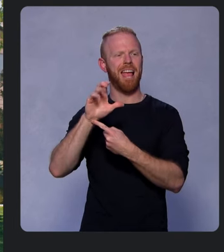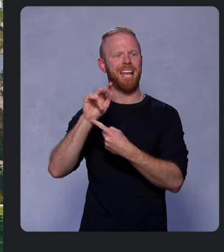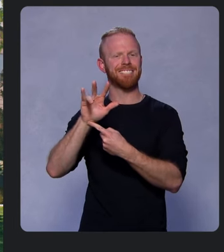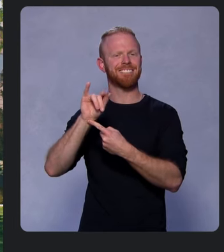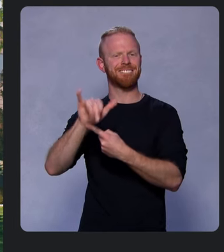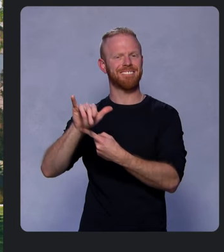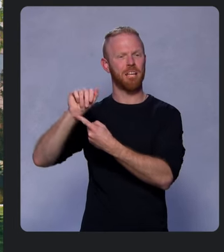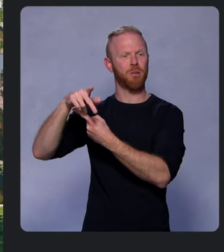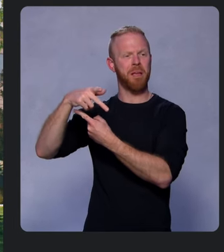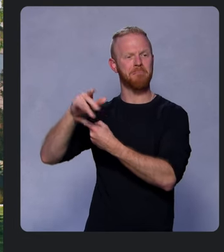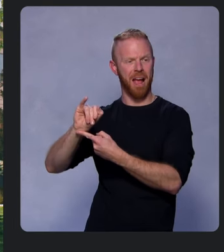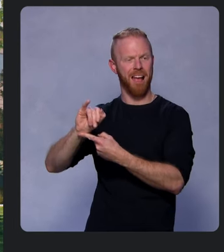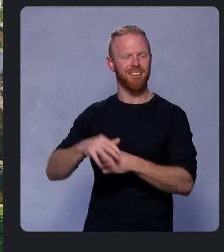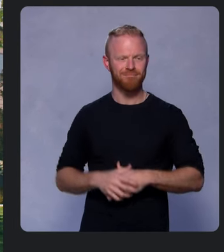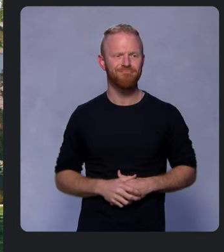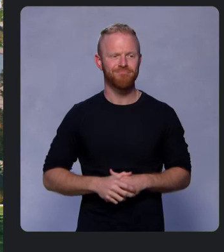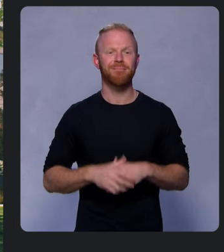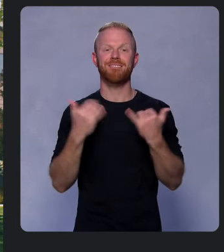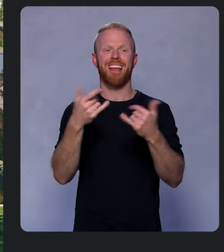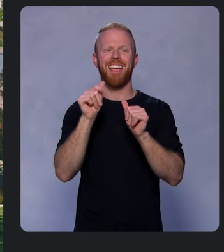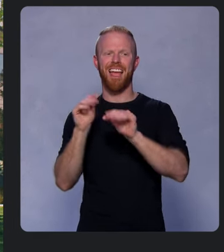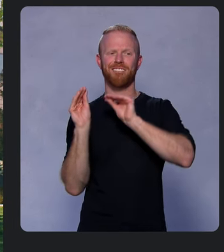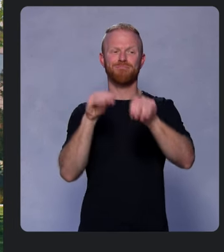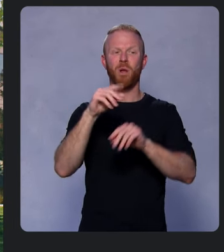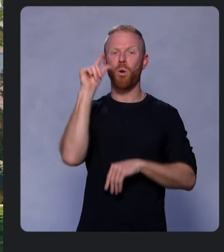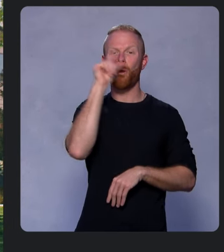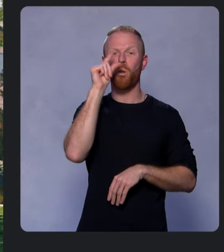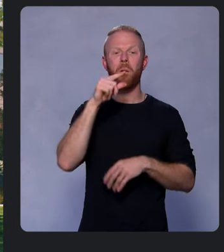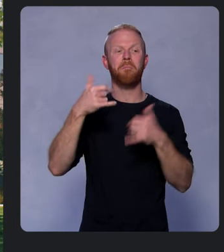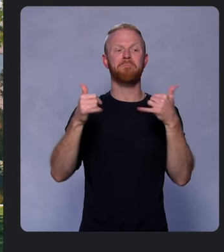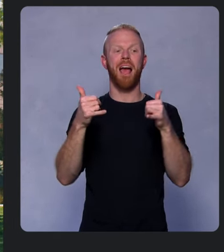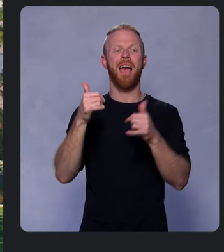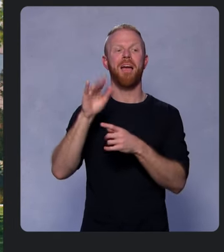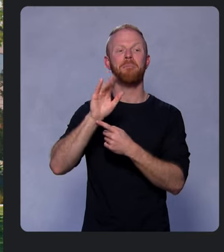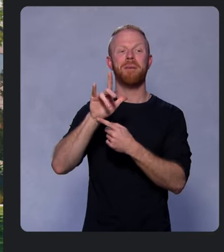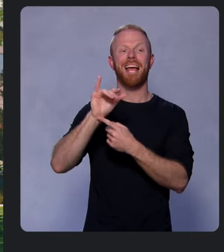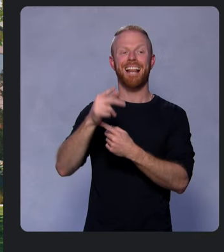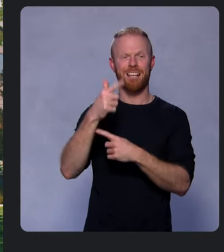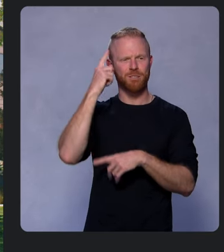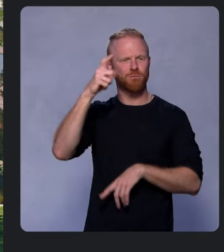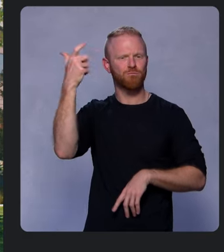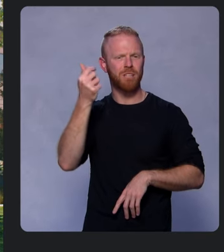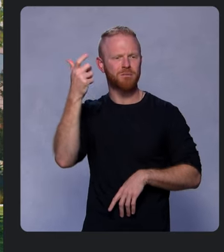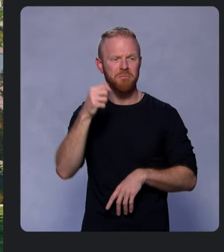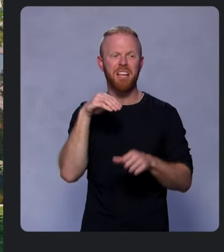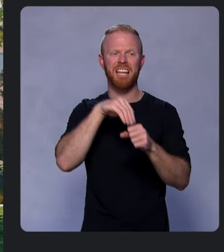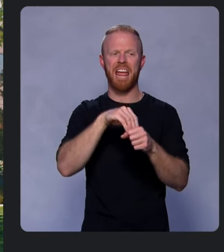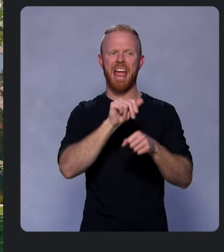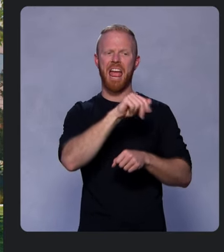Plus you can implement Google Play Billing for subscriptions and in-app purchases with the Digital Goods API.